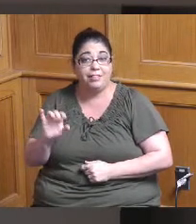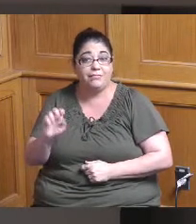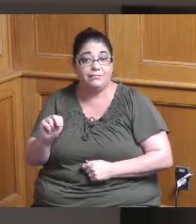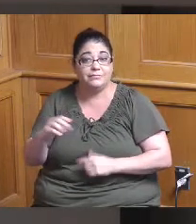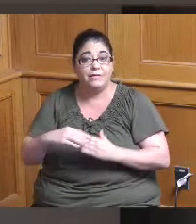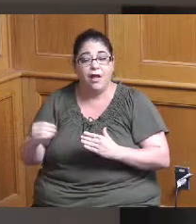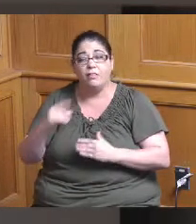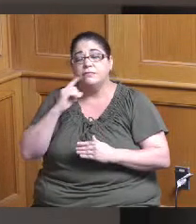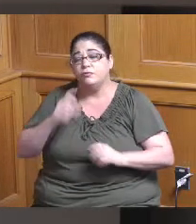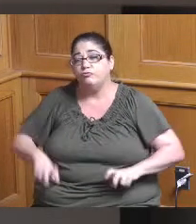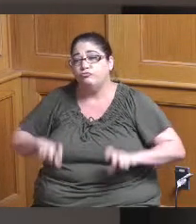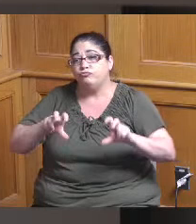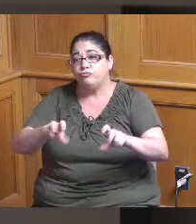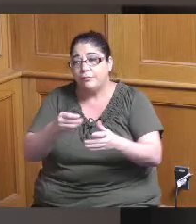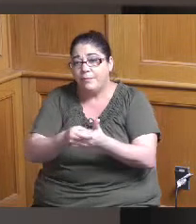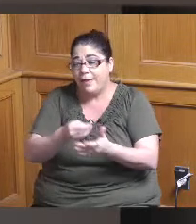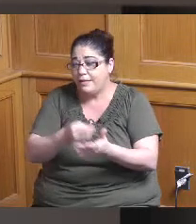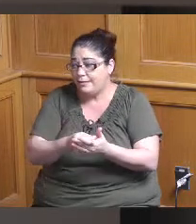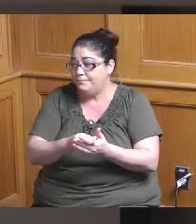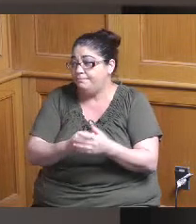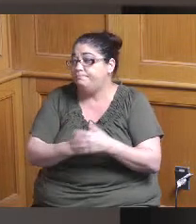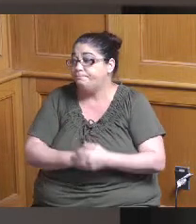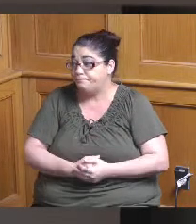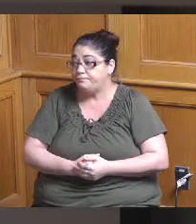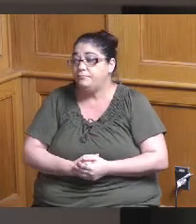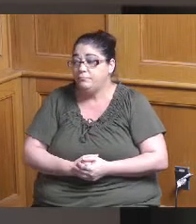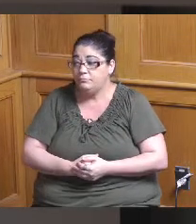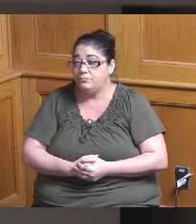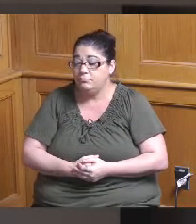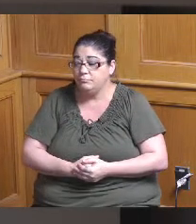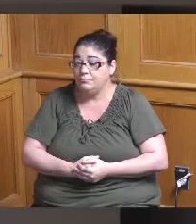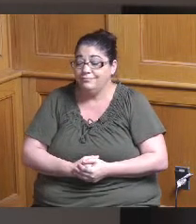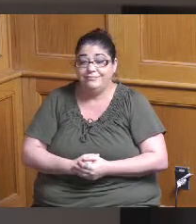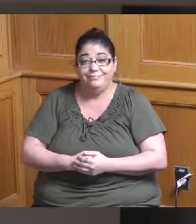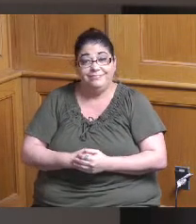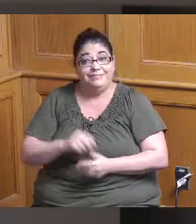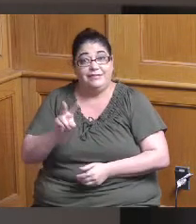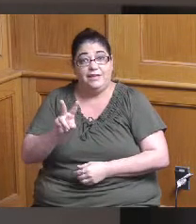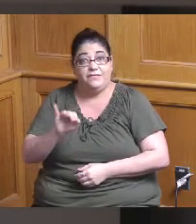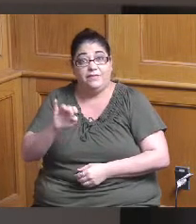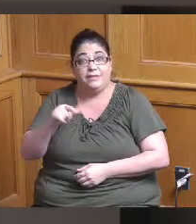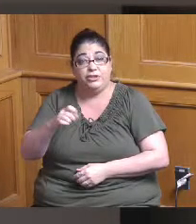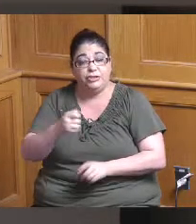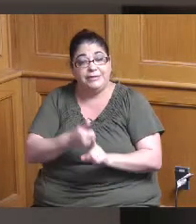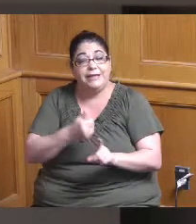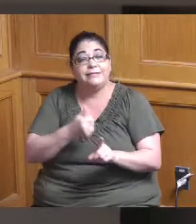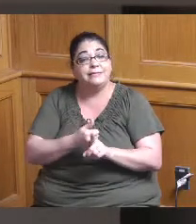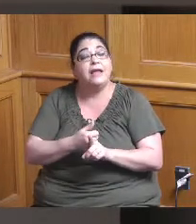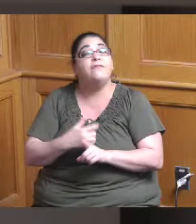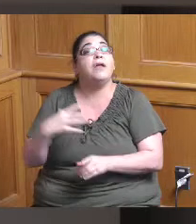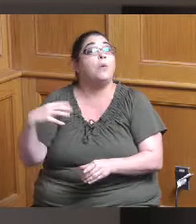and the village of Silverton has committed to including affordable housing within the project